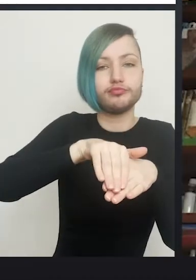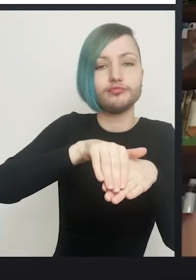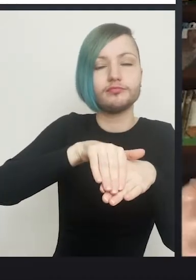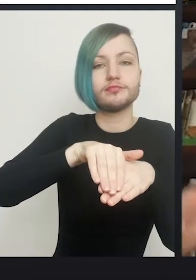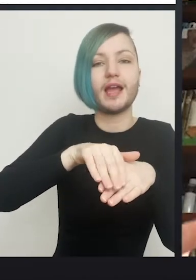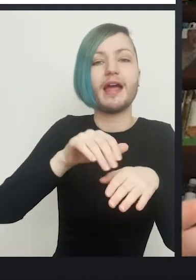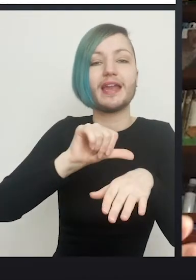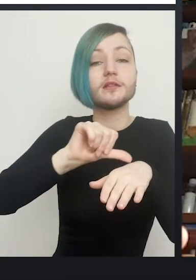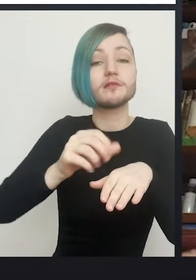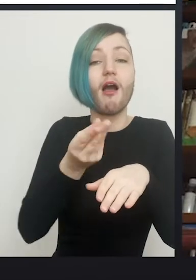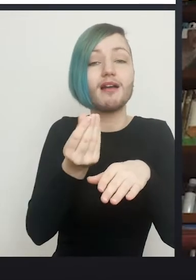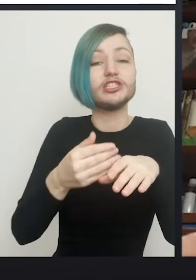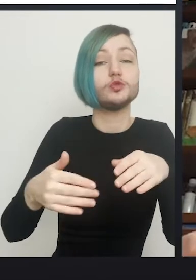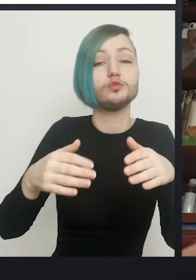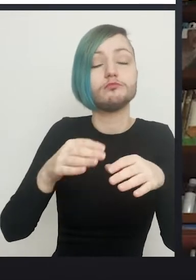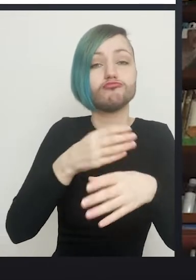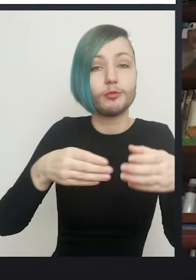Particularly in this area for reasons we don't know